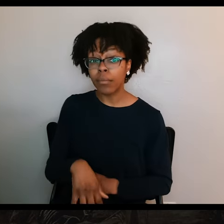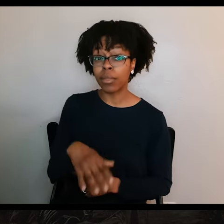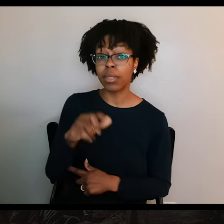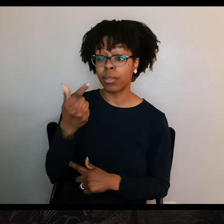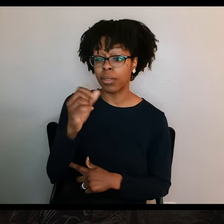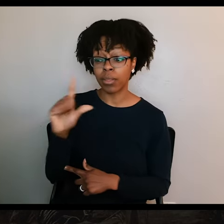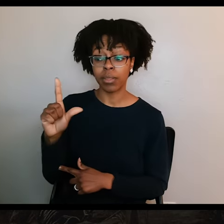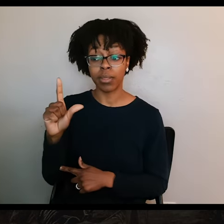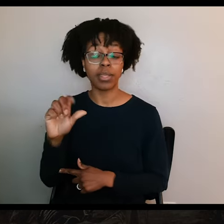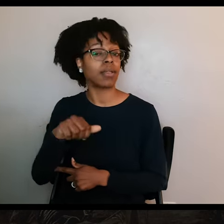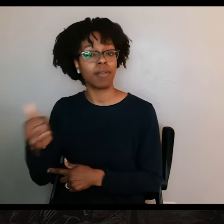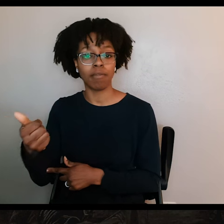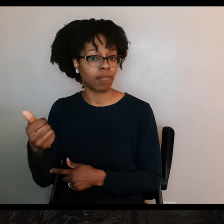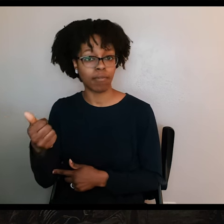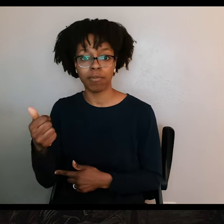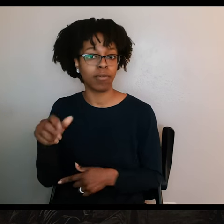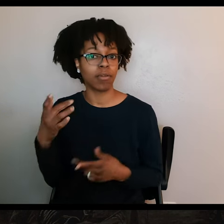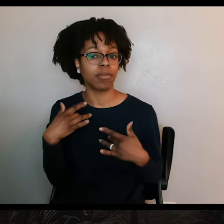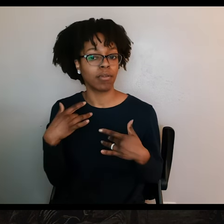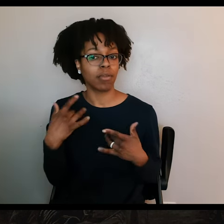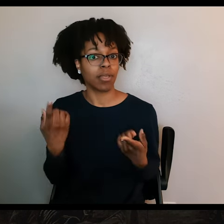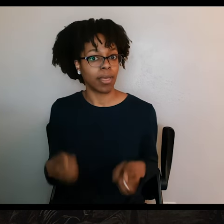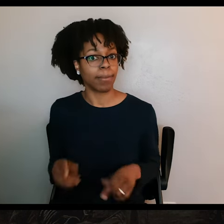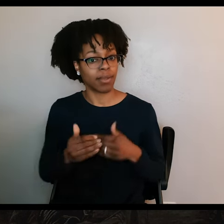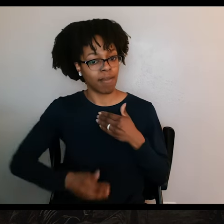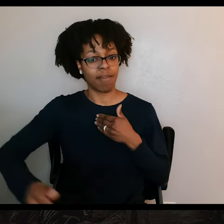It became a rallying cry for the Texas army that Sam Houston was building.